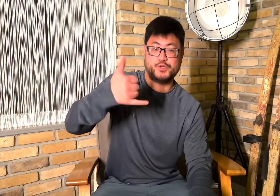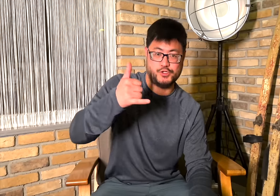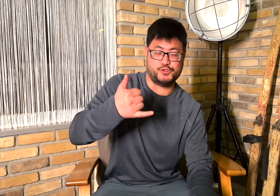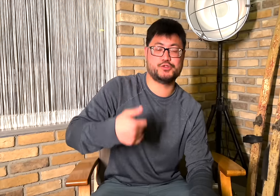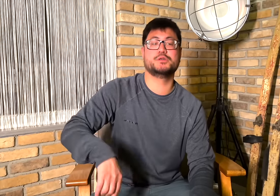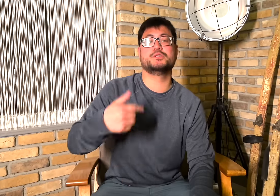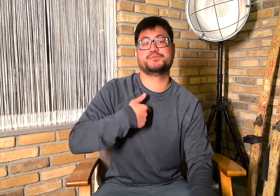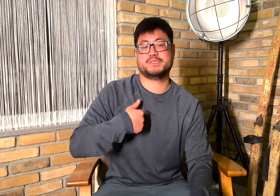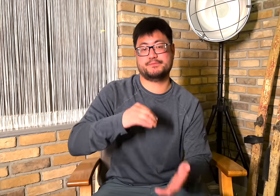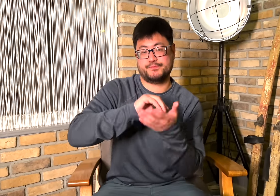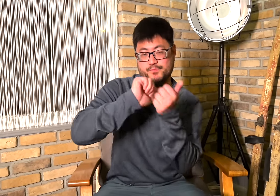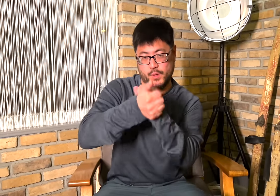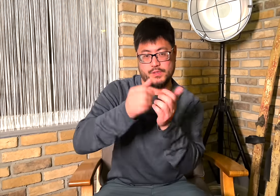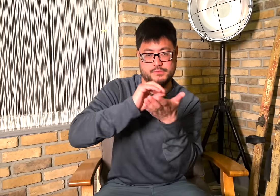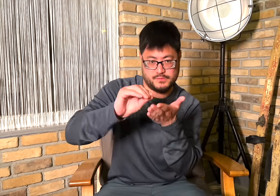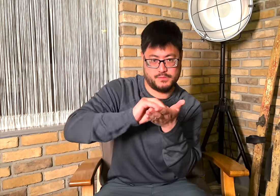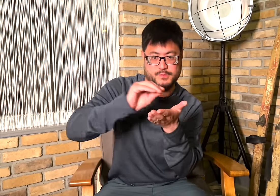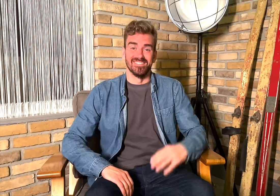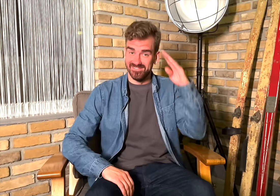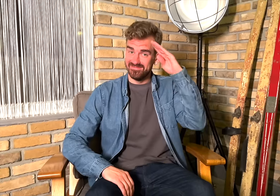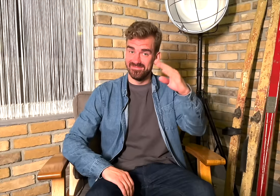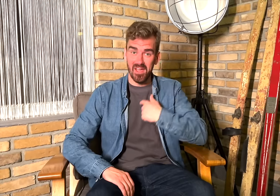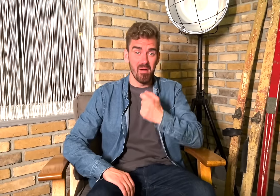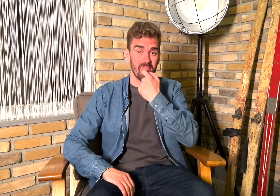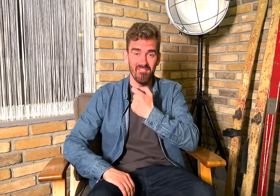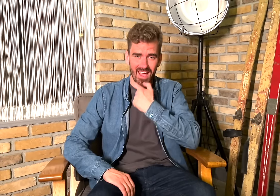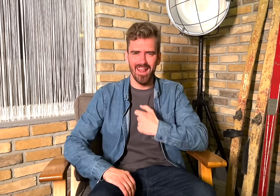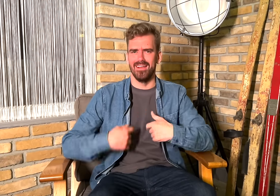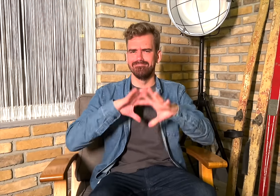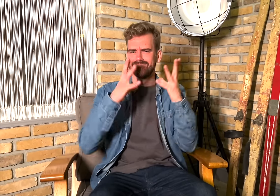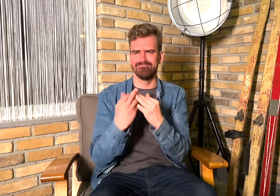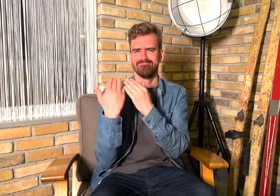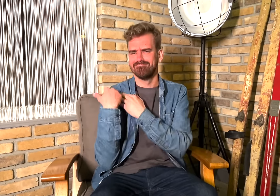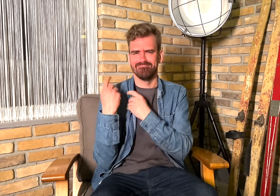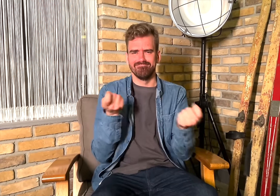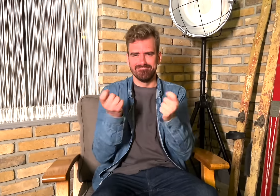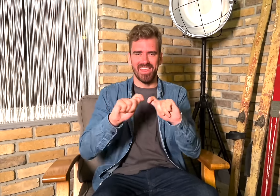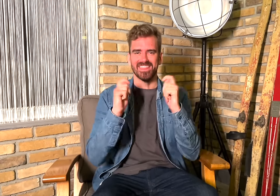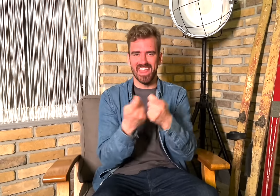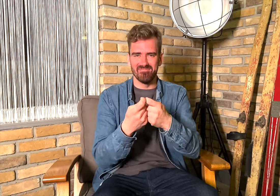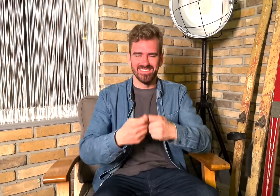[Josh]: I am Josh. I am a sports writer. [Pavel: Hello, I am Pavel. I'm a production coordinator.